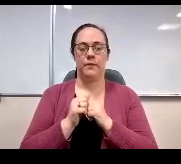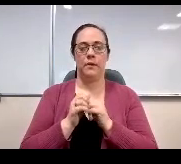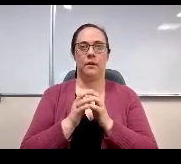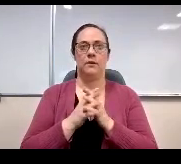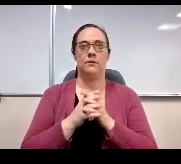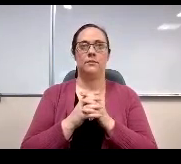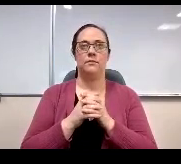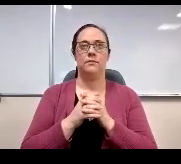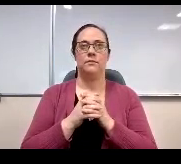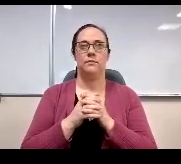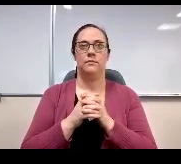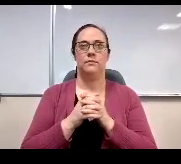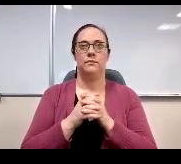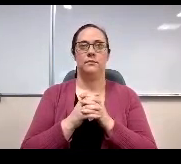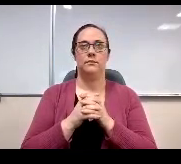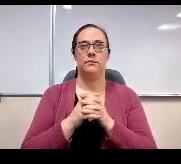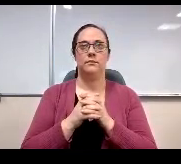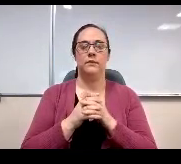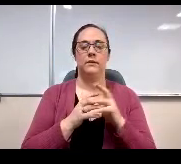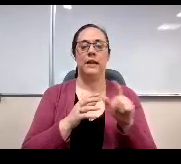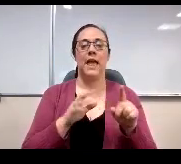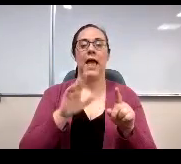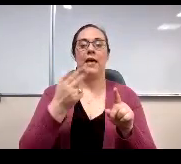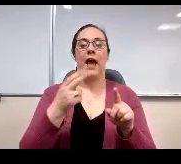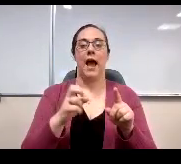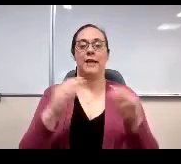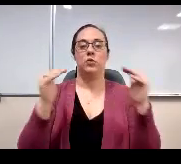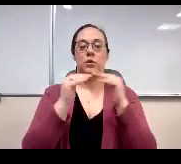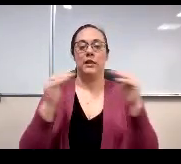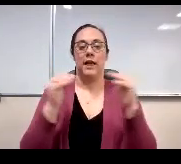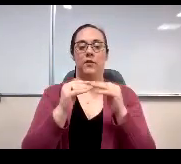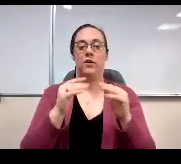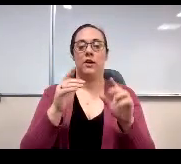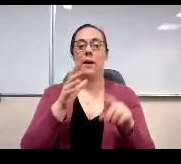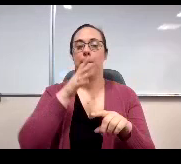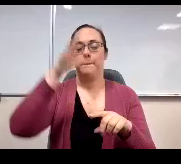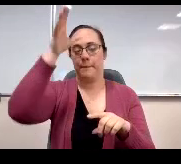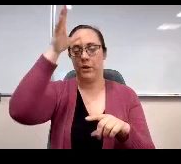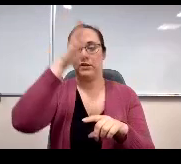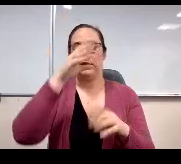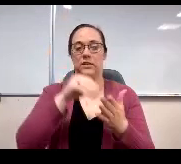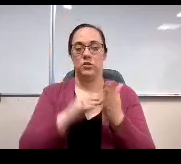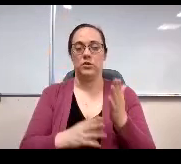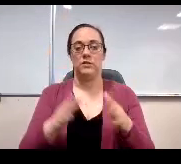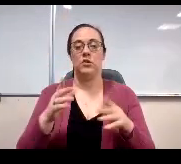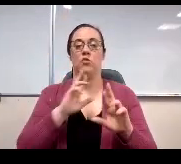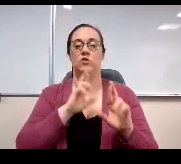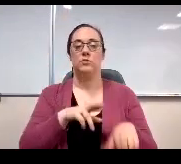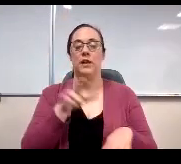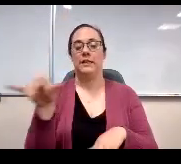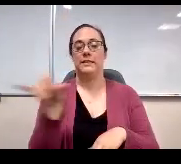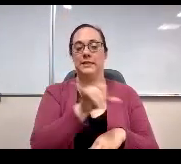Still, the red number at the high school level students and parents responded similarly to the district averages, with staff reporting lowest.